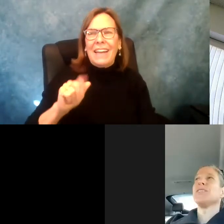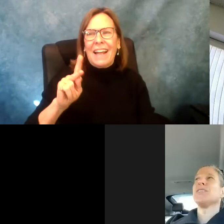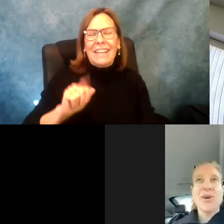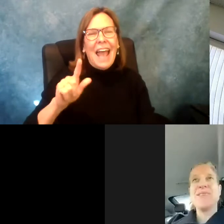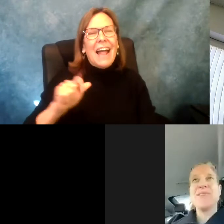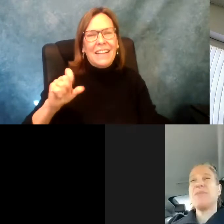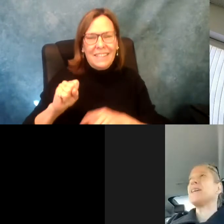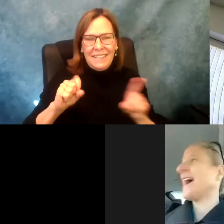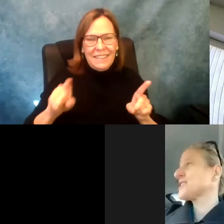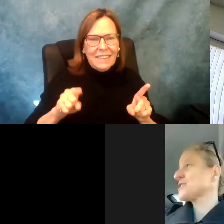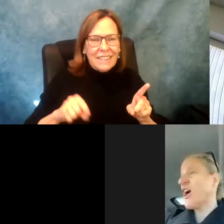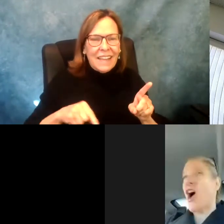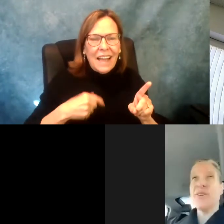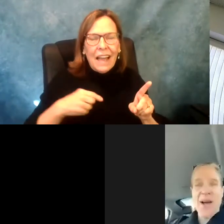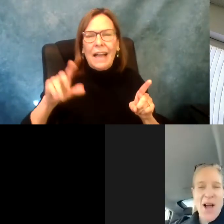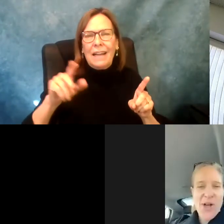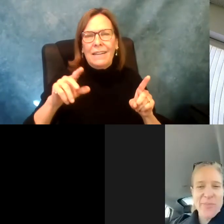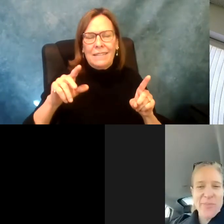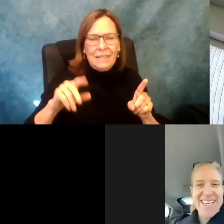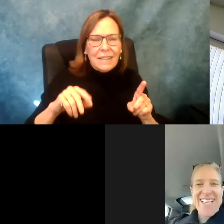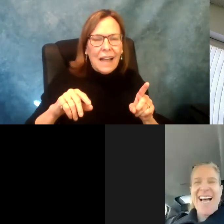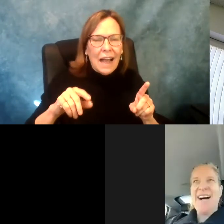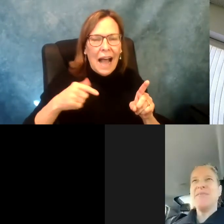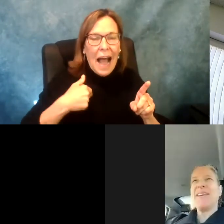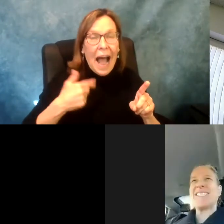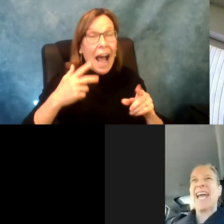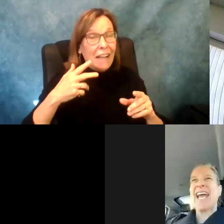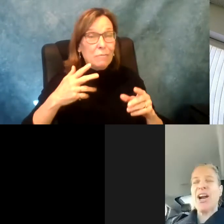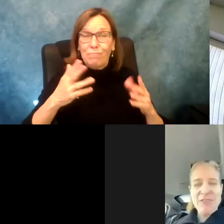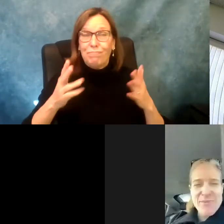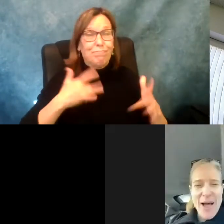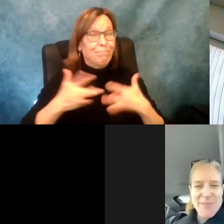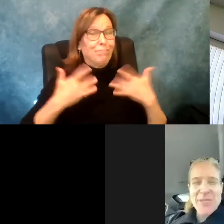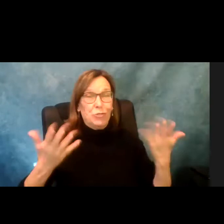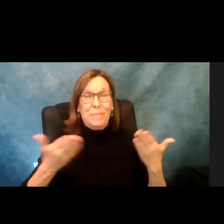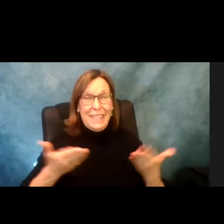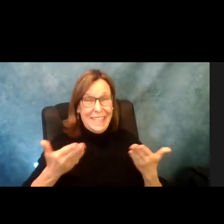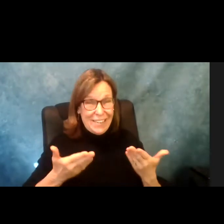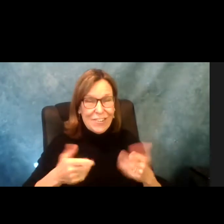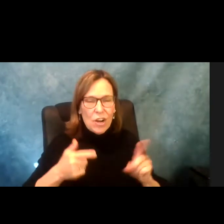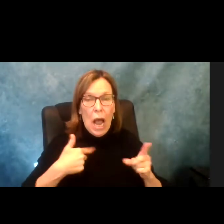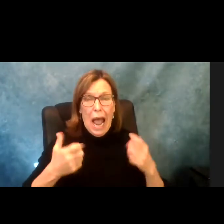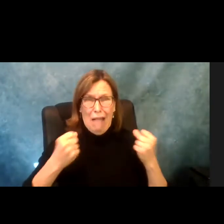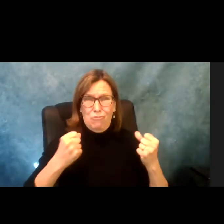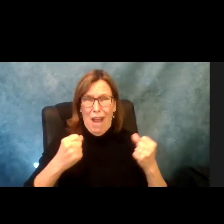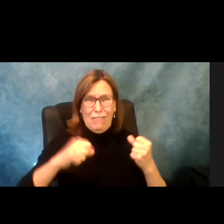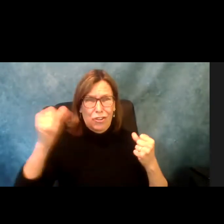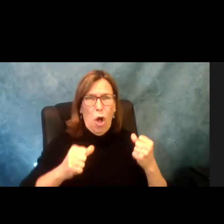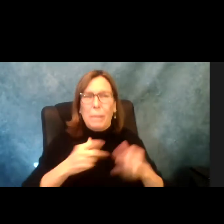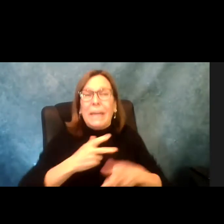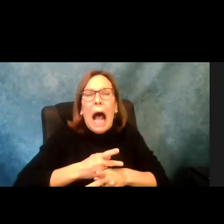introduce assembly member, Anna Kelles. » Thank you. So glad to be